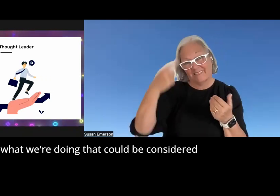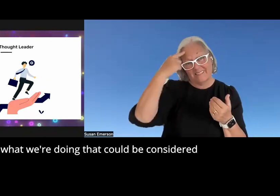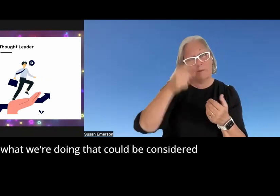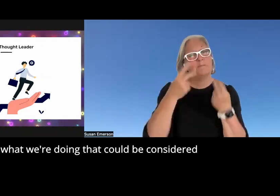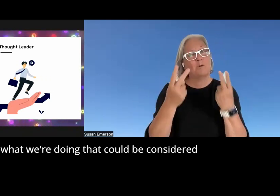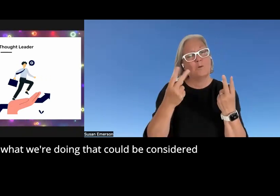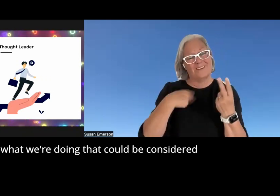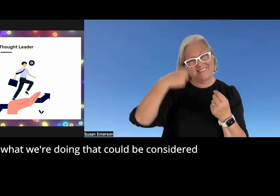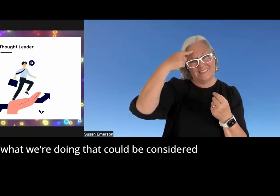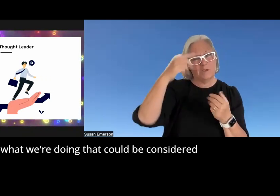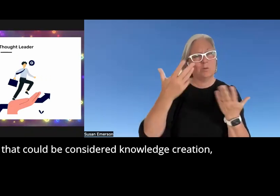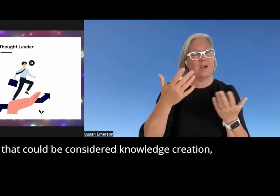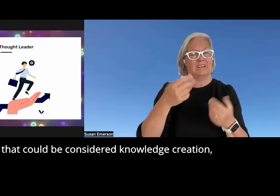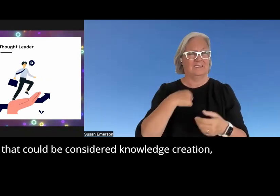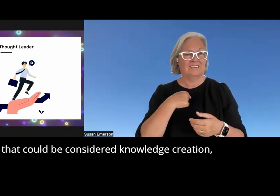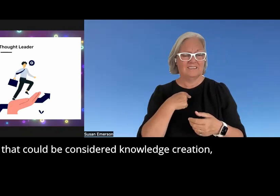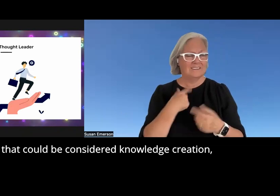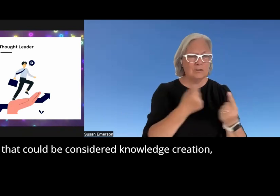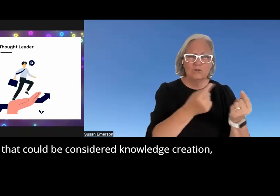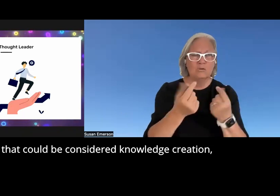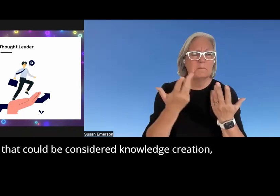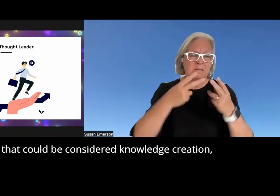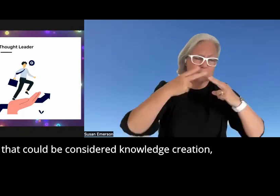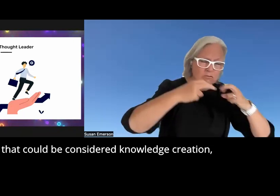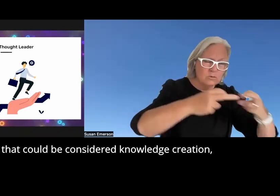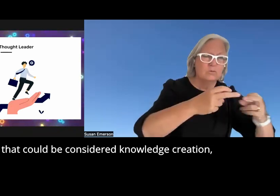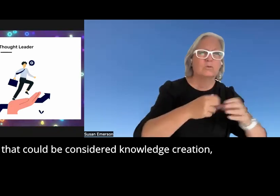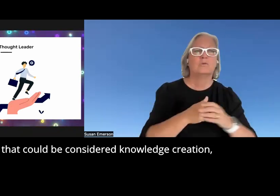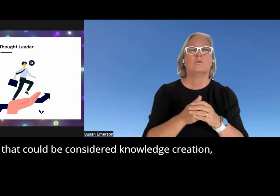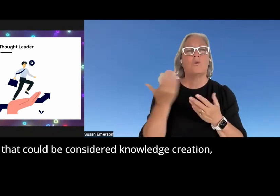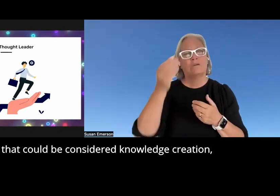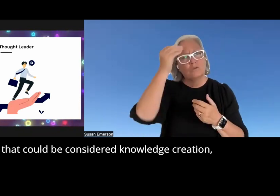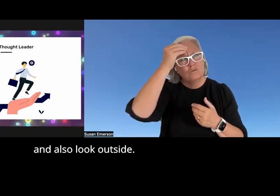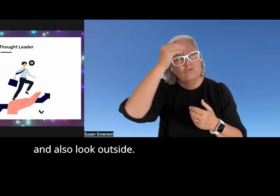we're doing that could be considered research that could be considered knowledge creation and